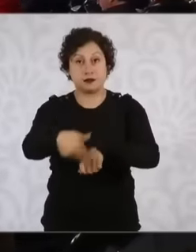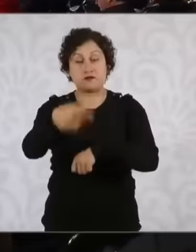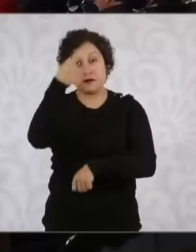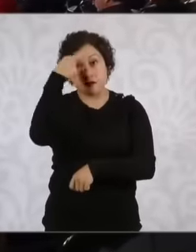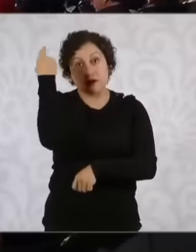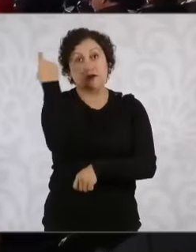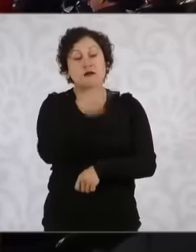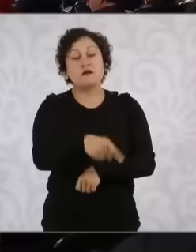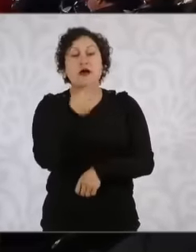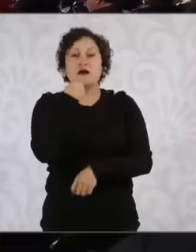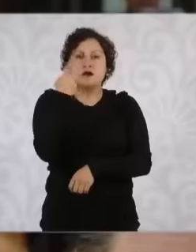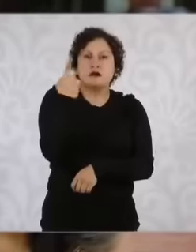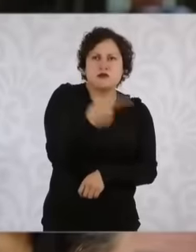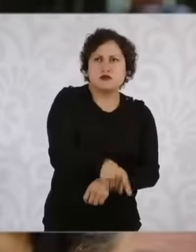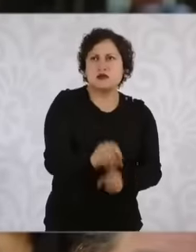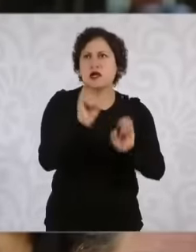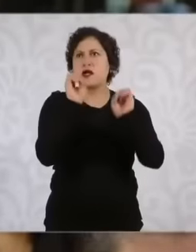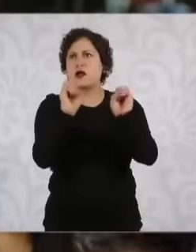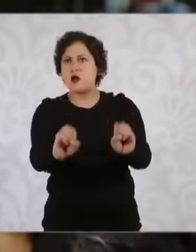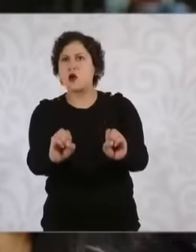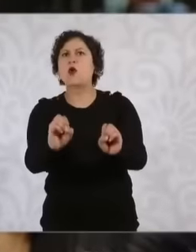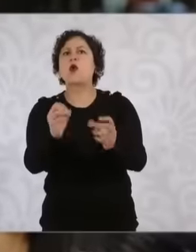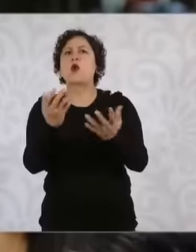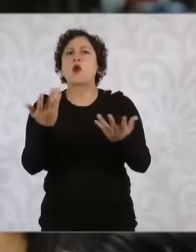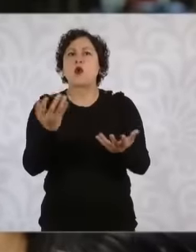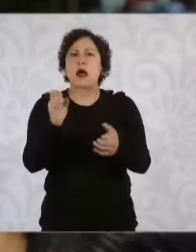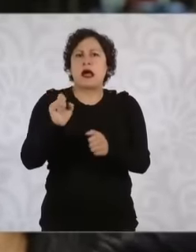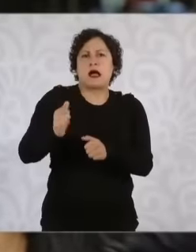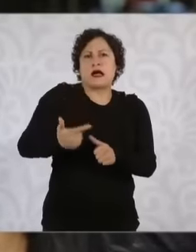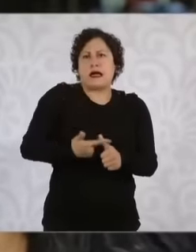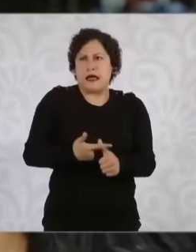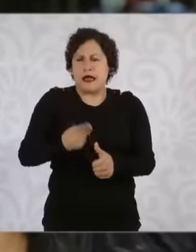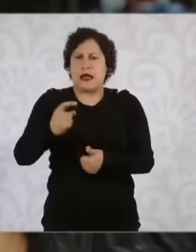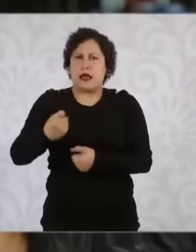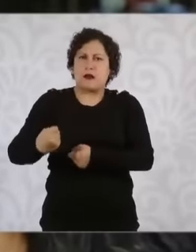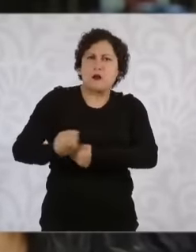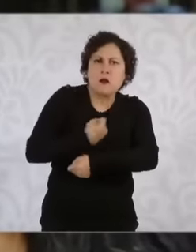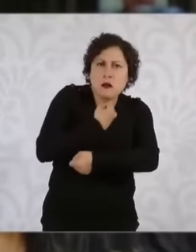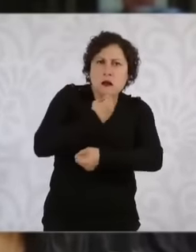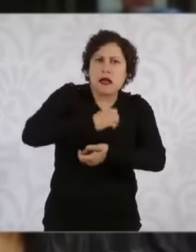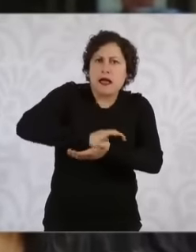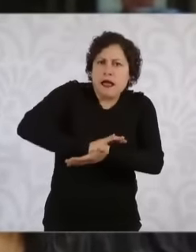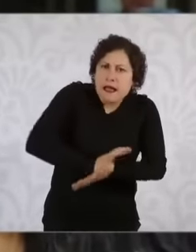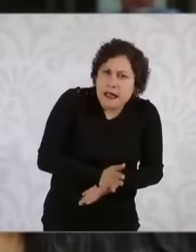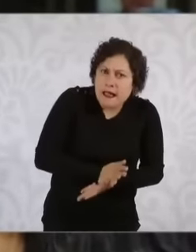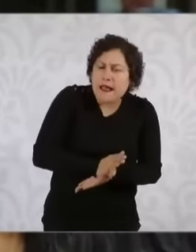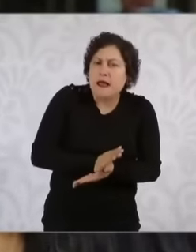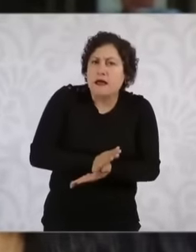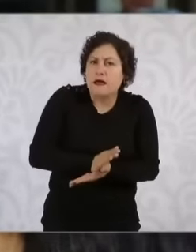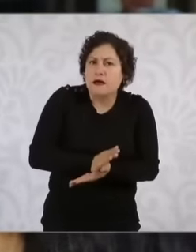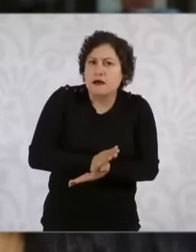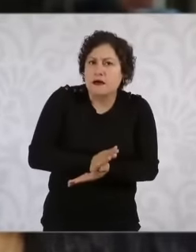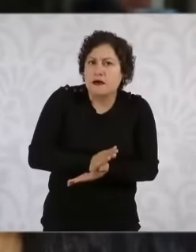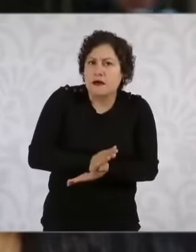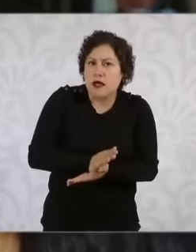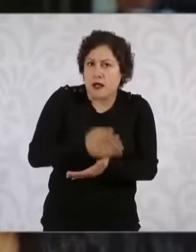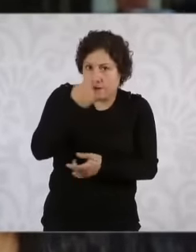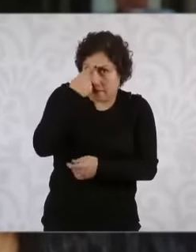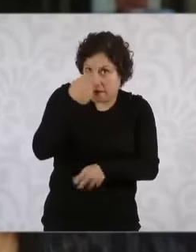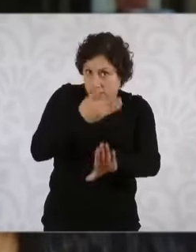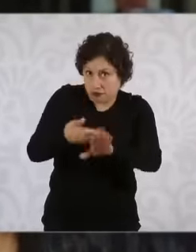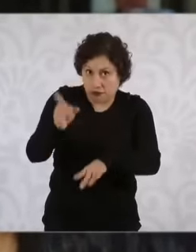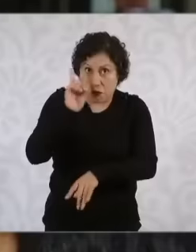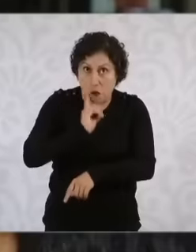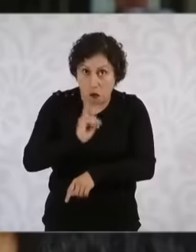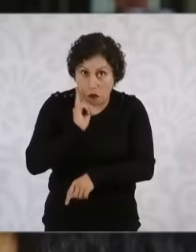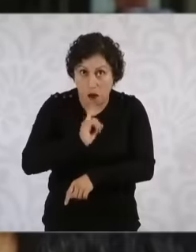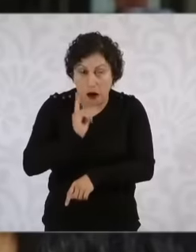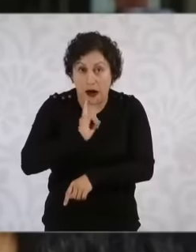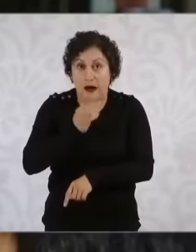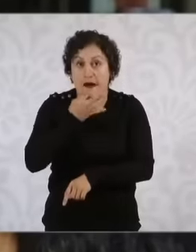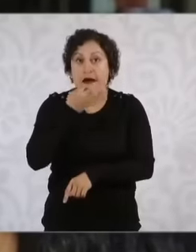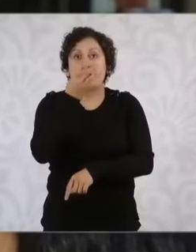some type of abuse or violence against them. Forgive me, I was reading here